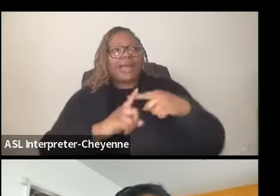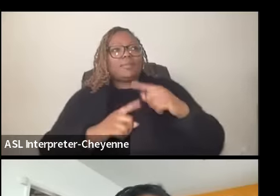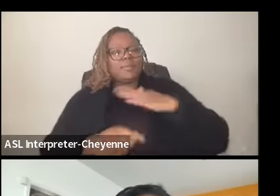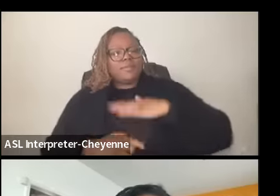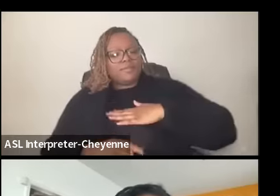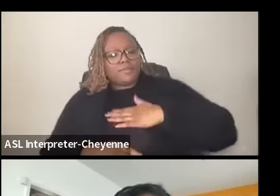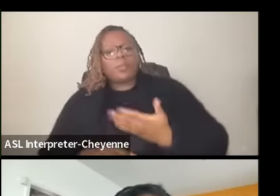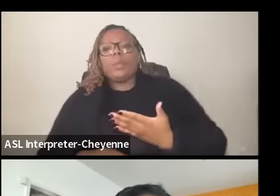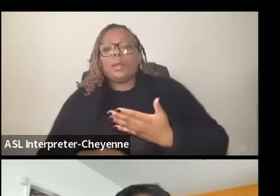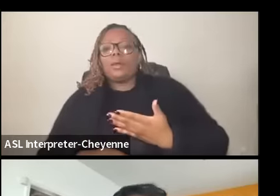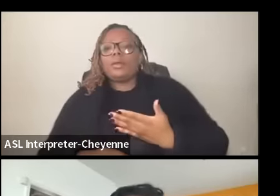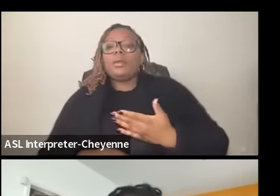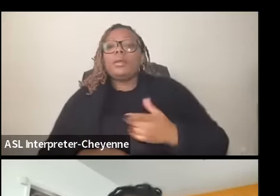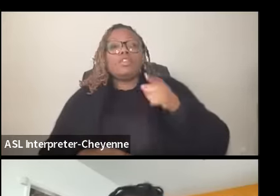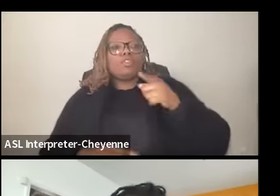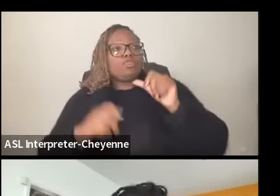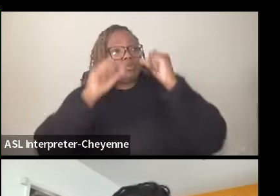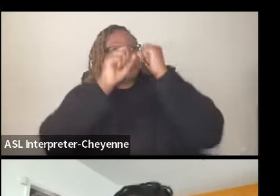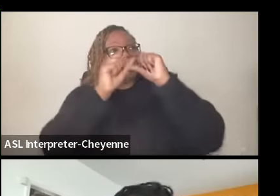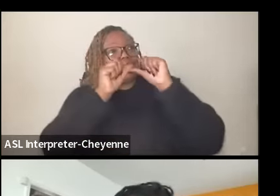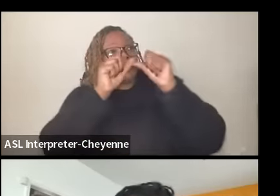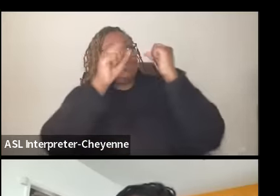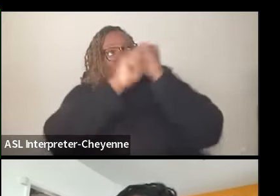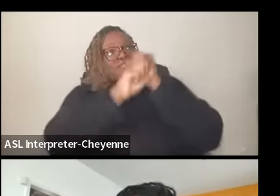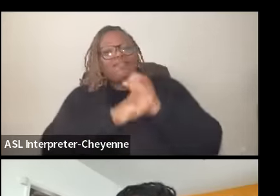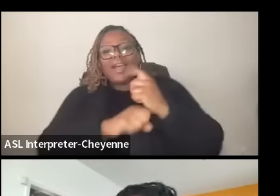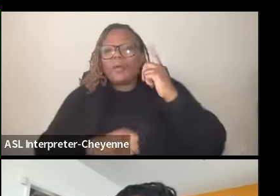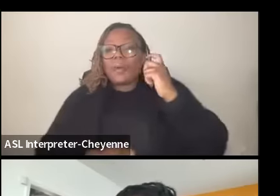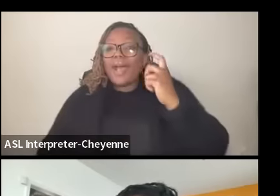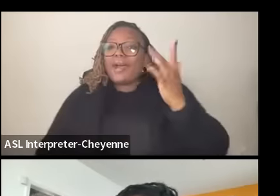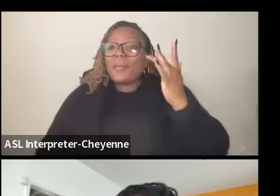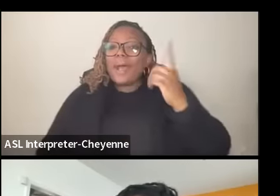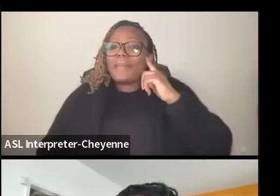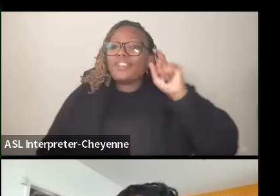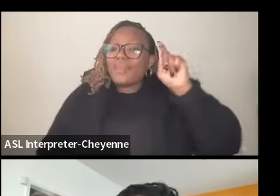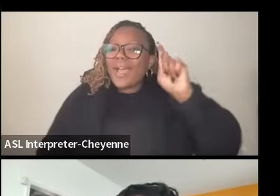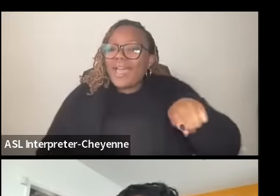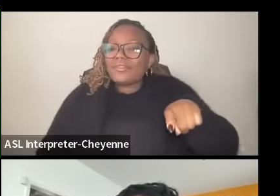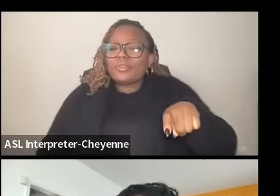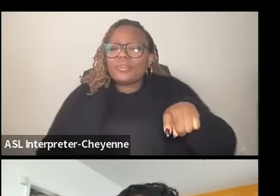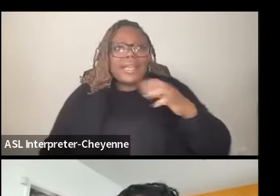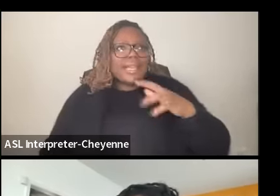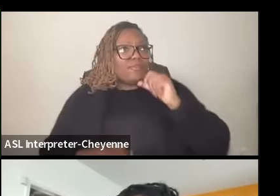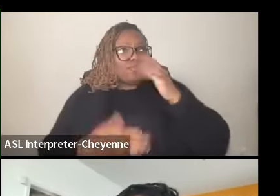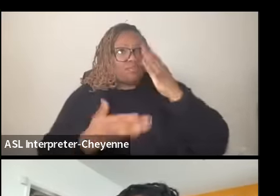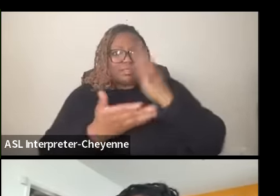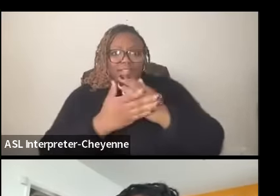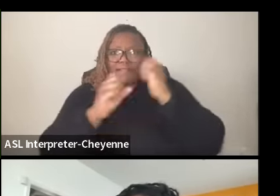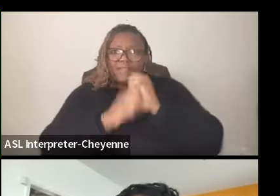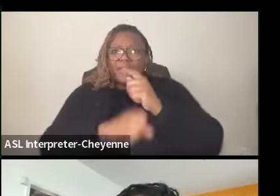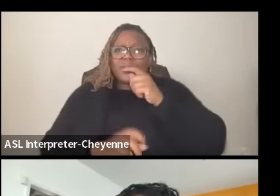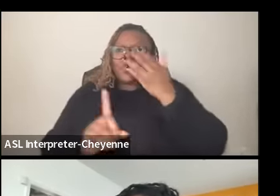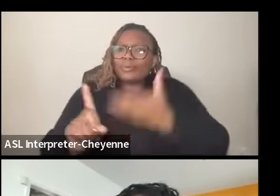comes in you continue to fight because you have to because who are you if you don't right so I think